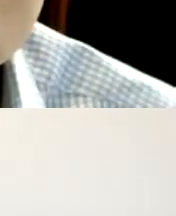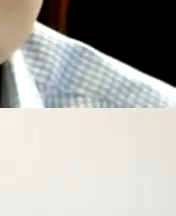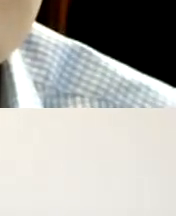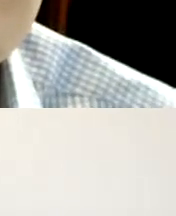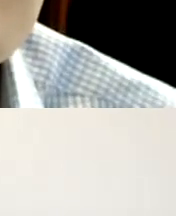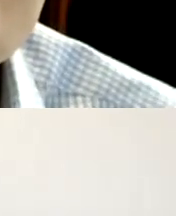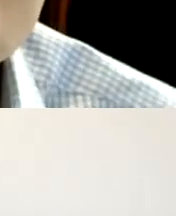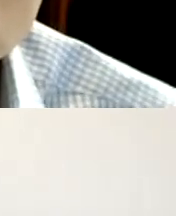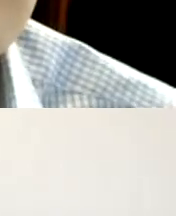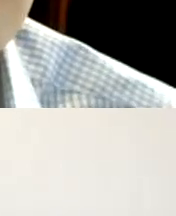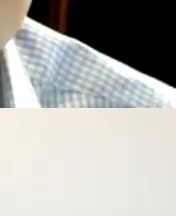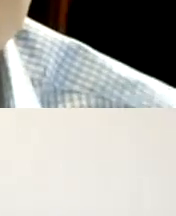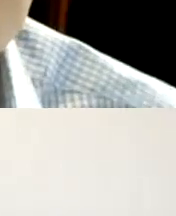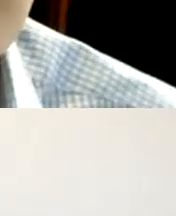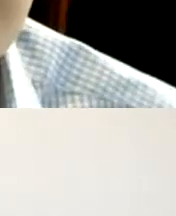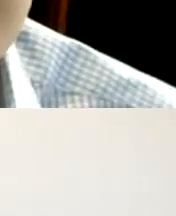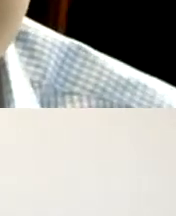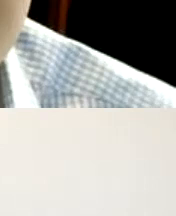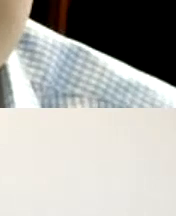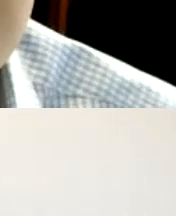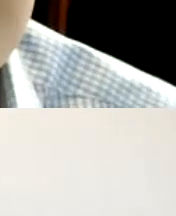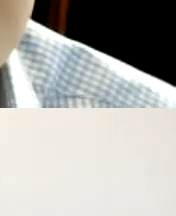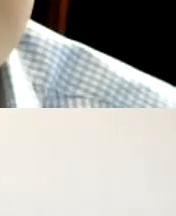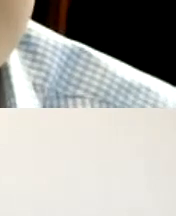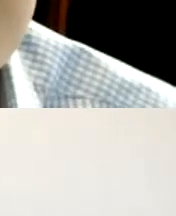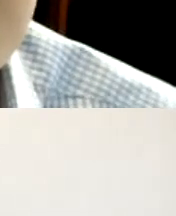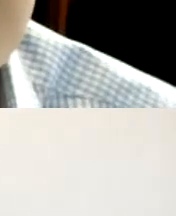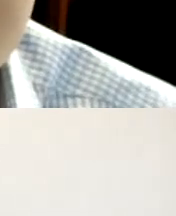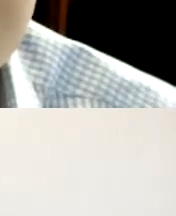and so having these experts today we're going to learn a ton and also have some